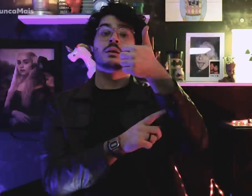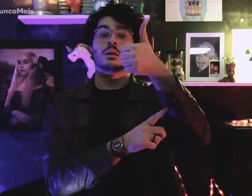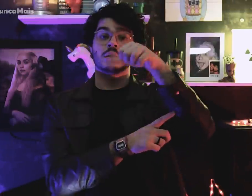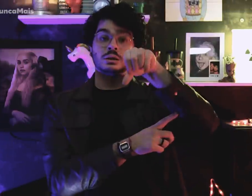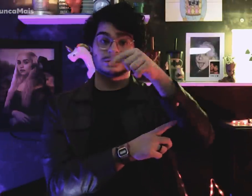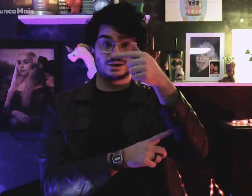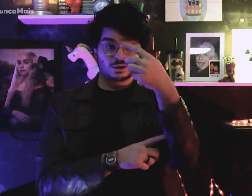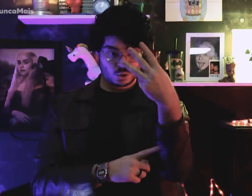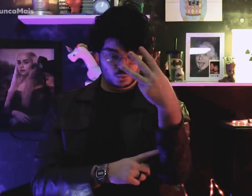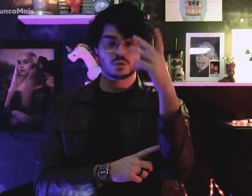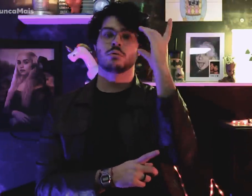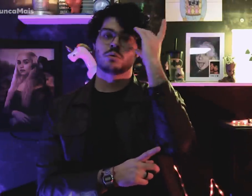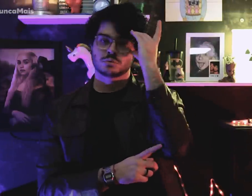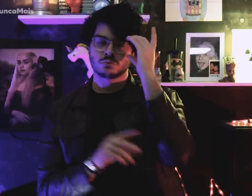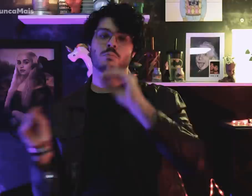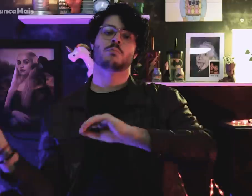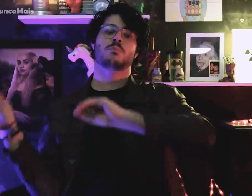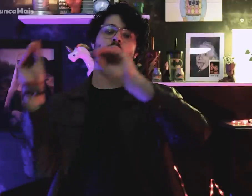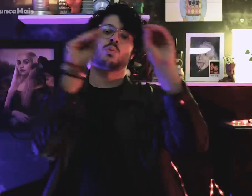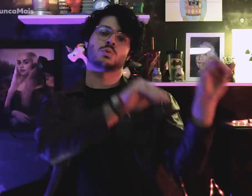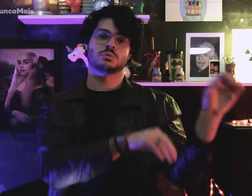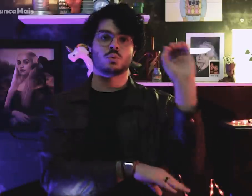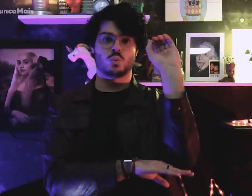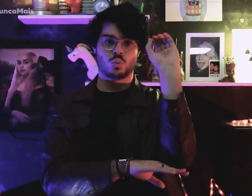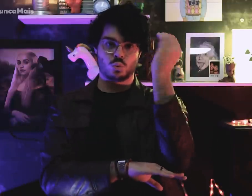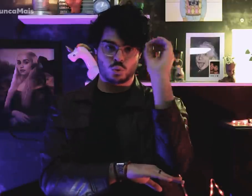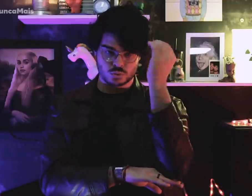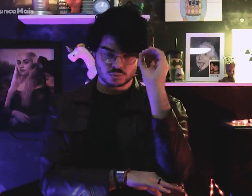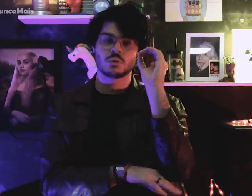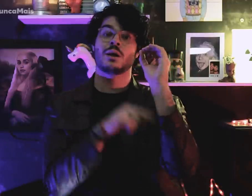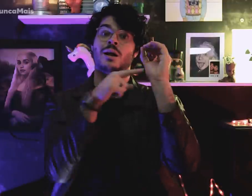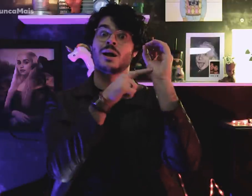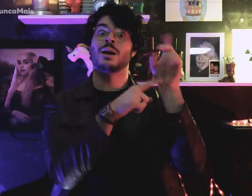No ano de 1973, se mudou para Porto Alegre,